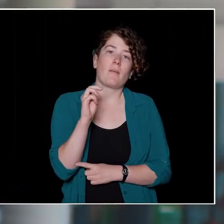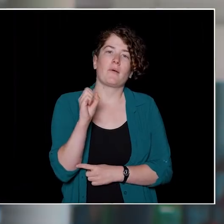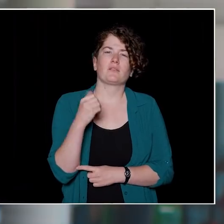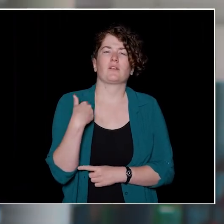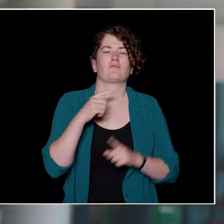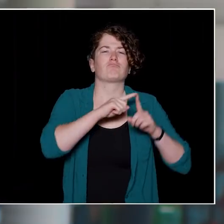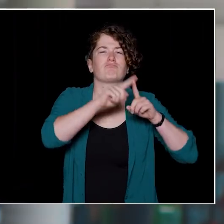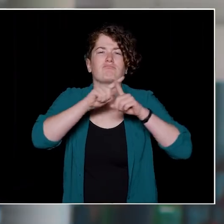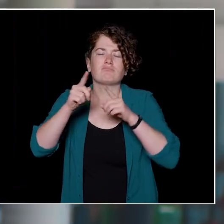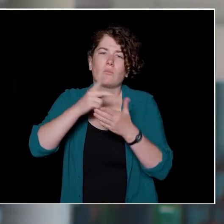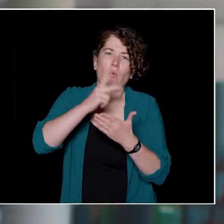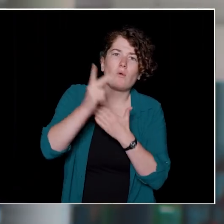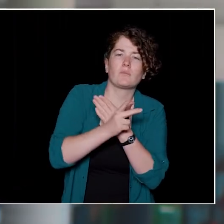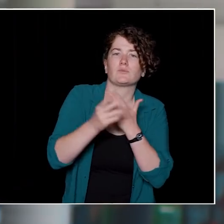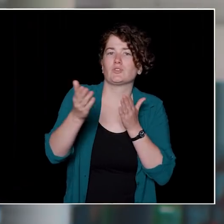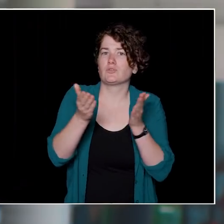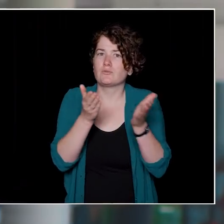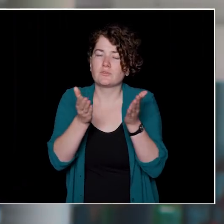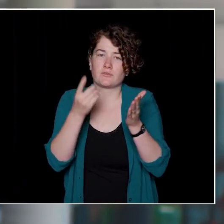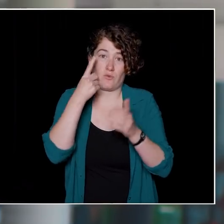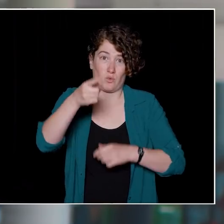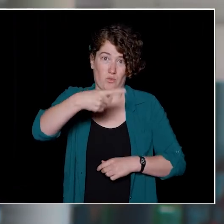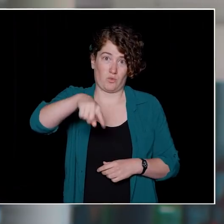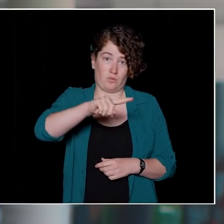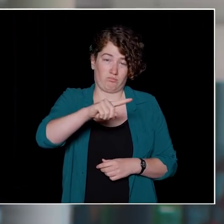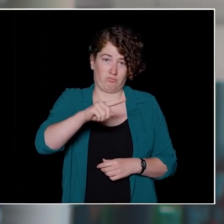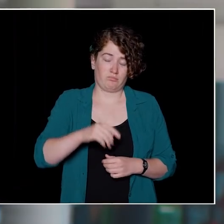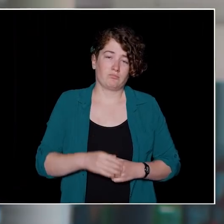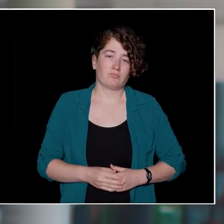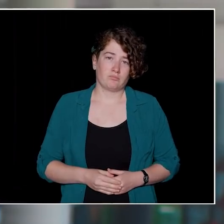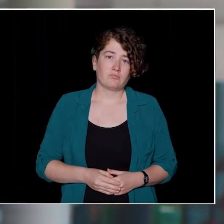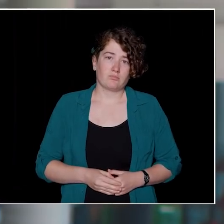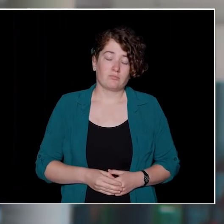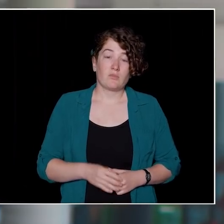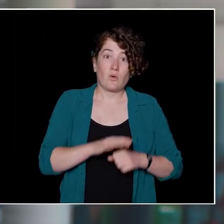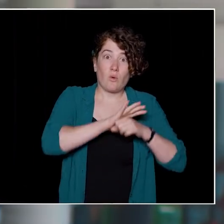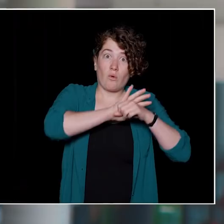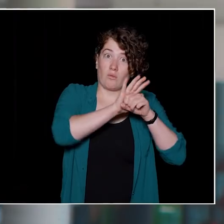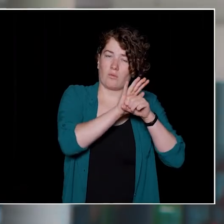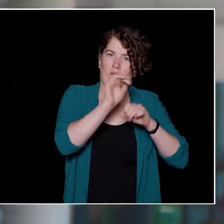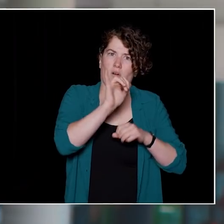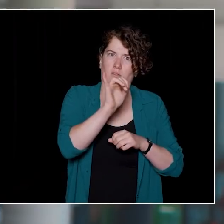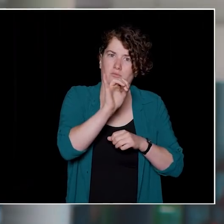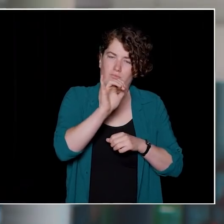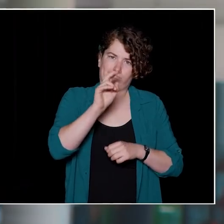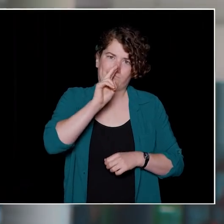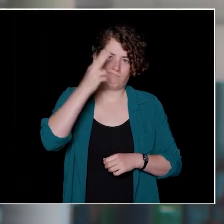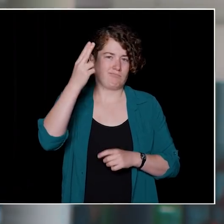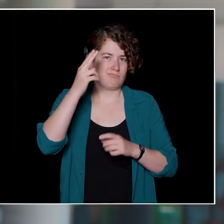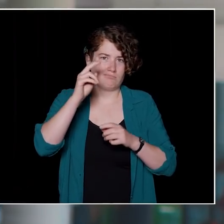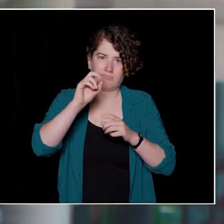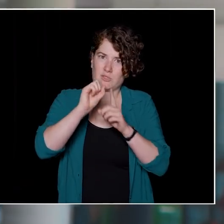and we offer a wide range of services and programming to help you when you need it the most. We also know that the COVID-19 pandemic has created